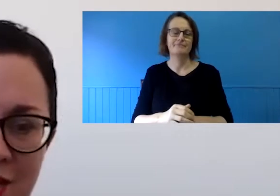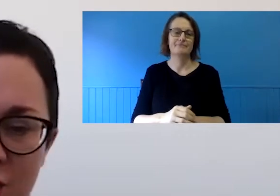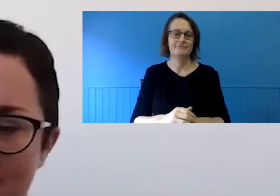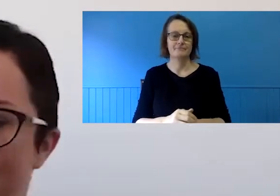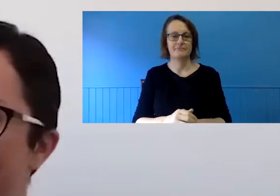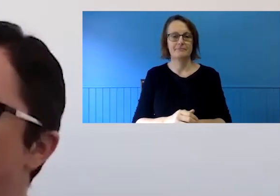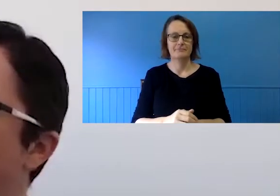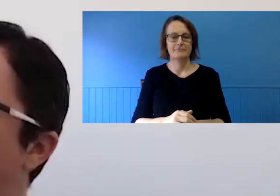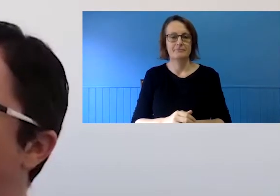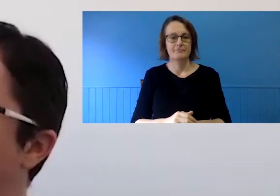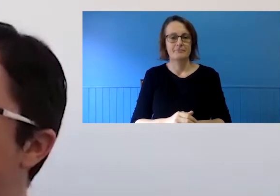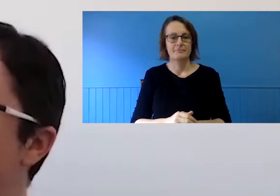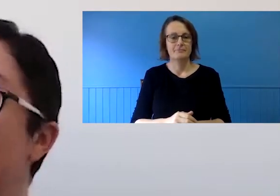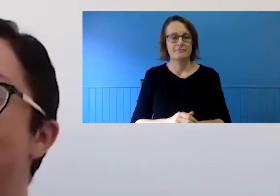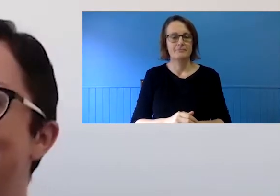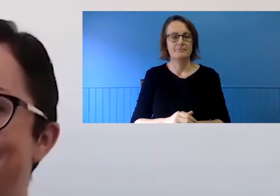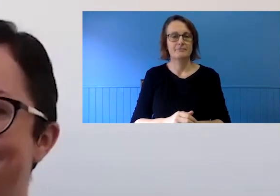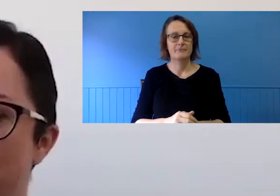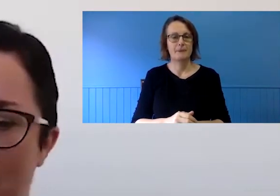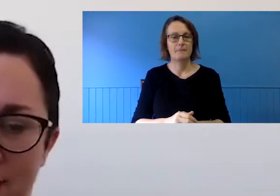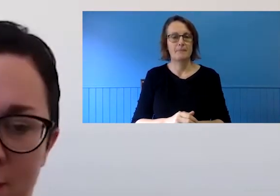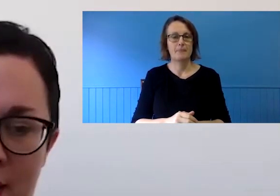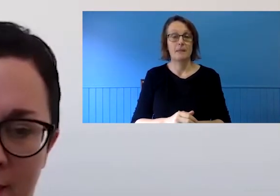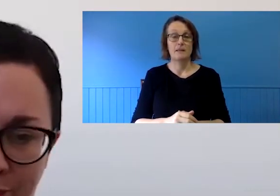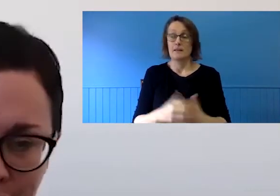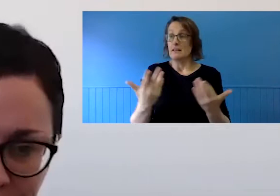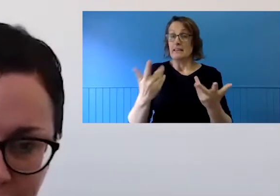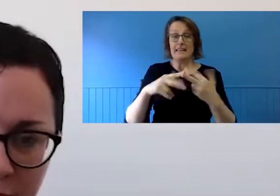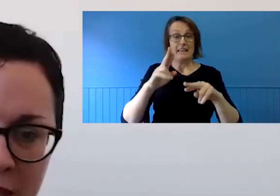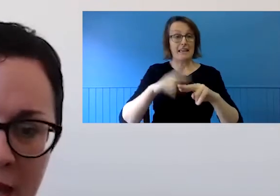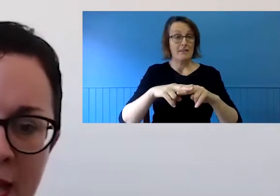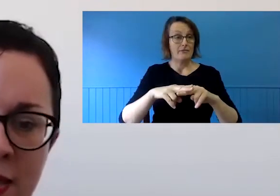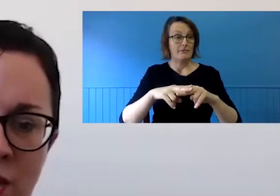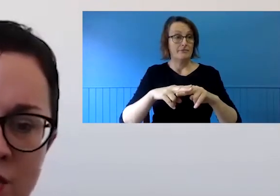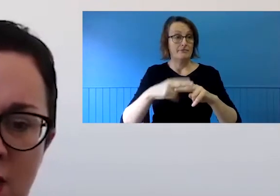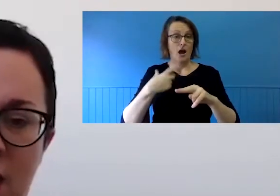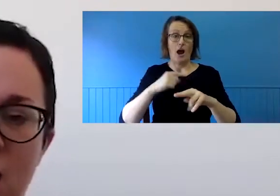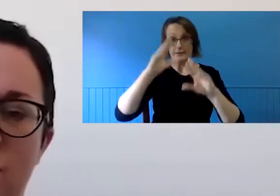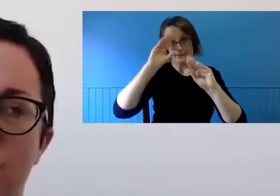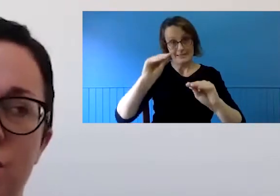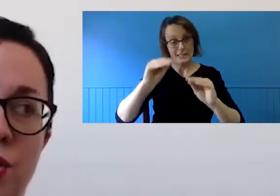I'd normally start a session like this by acknowledging those who